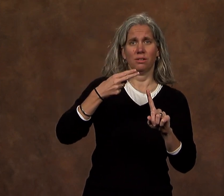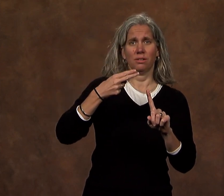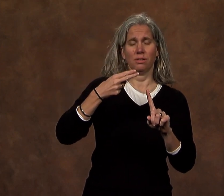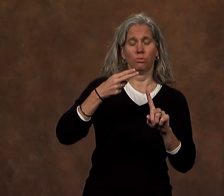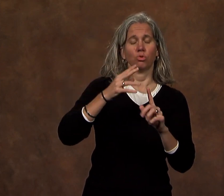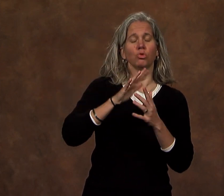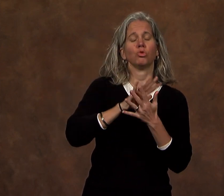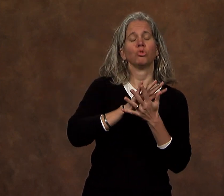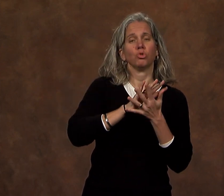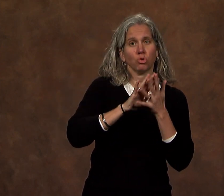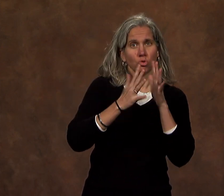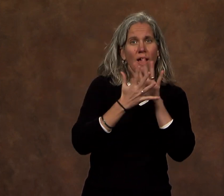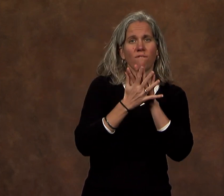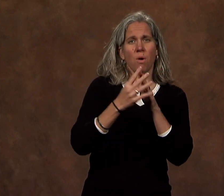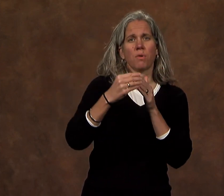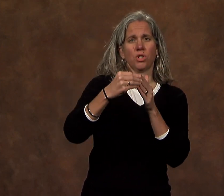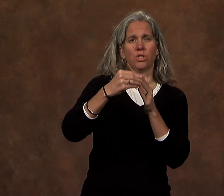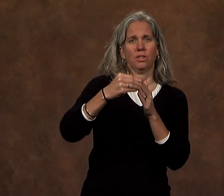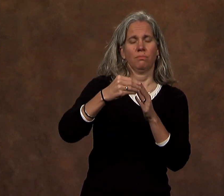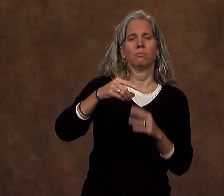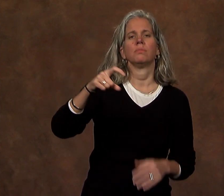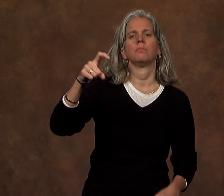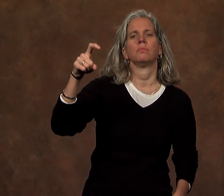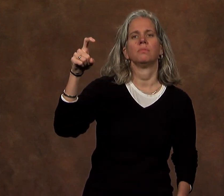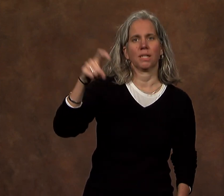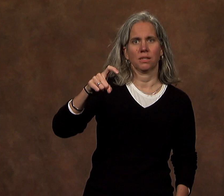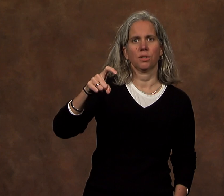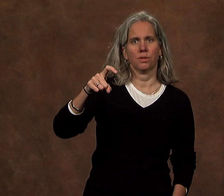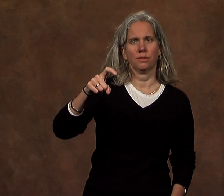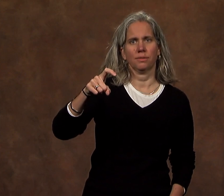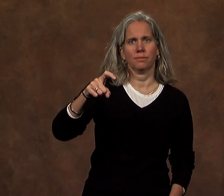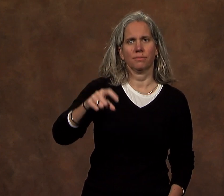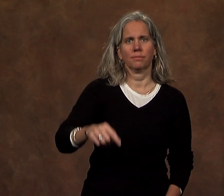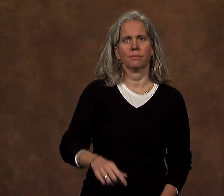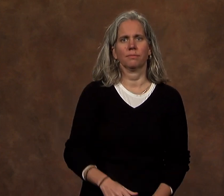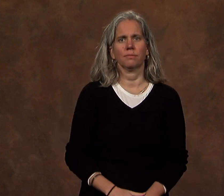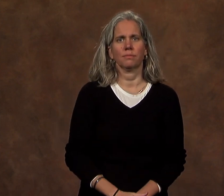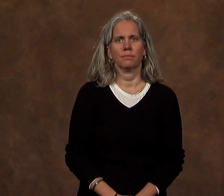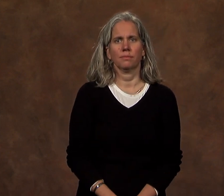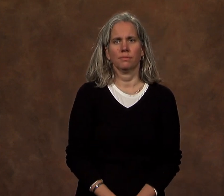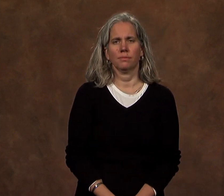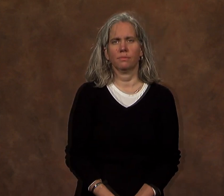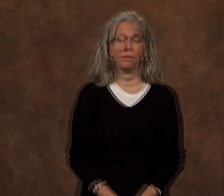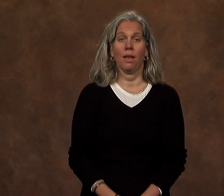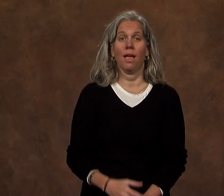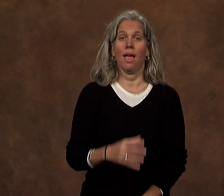a transformative leader is needed.